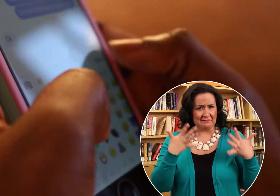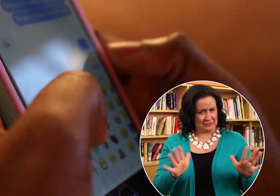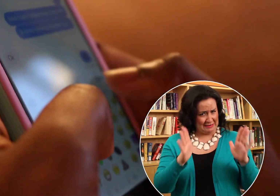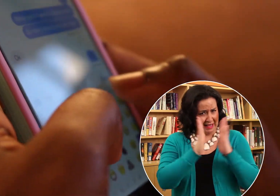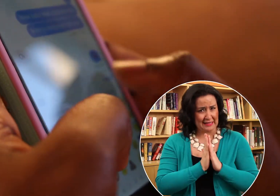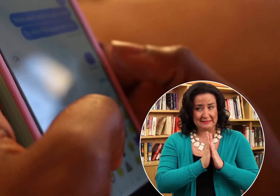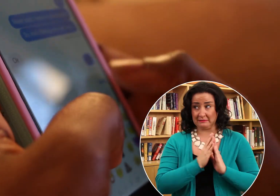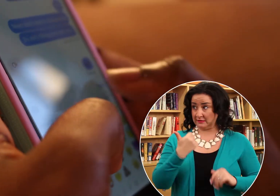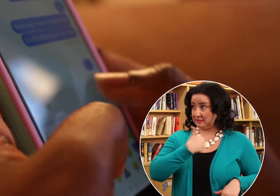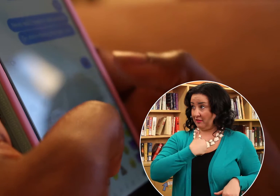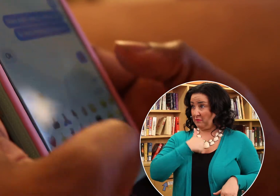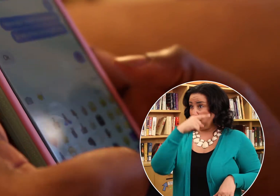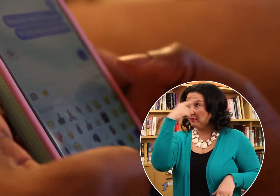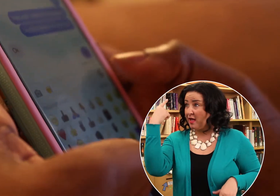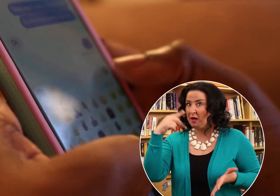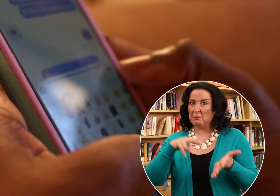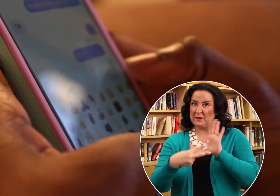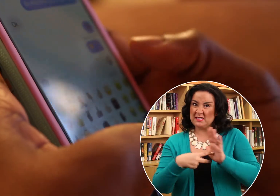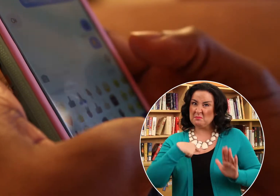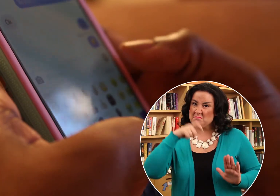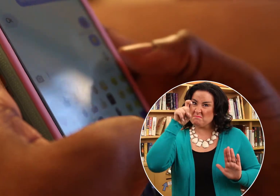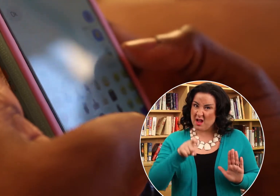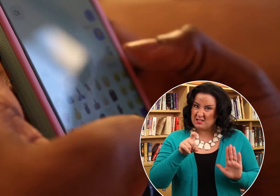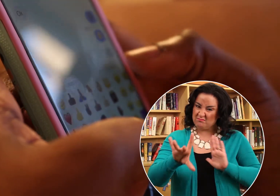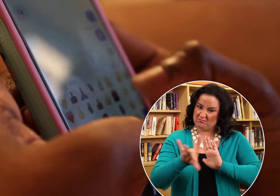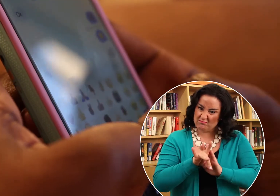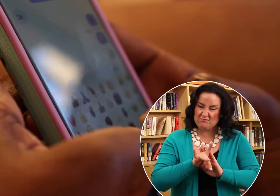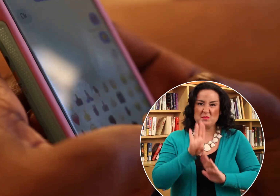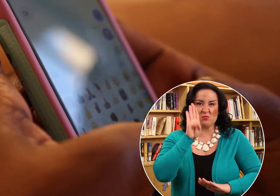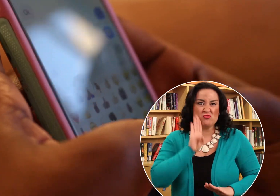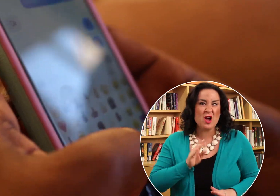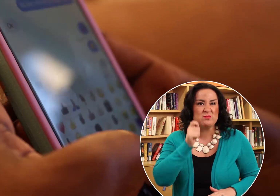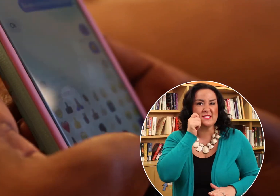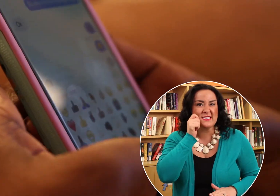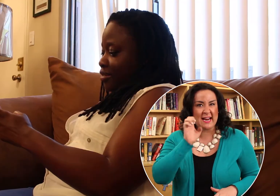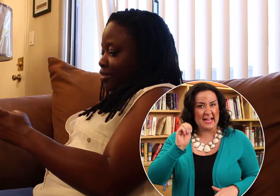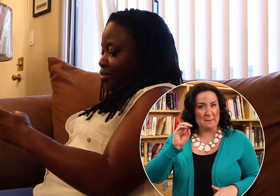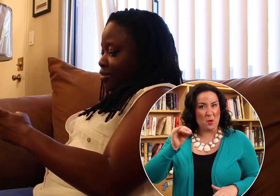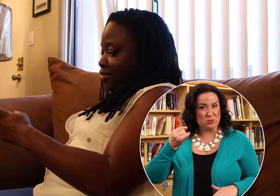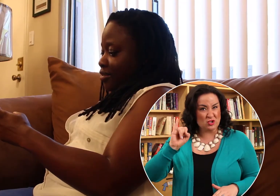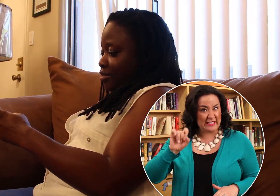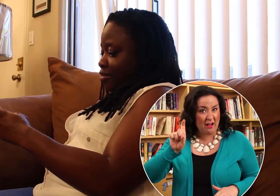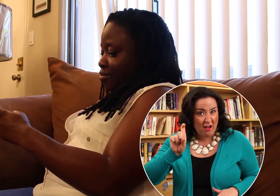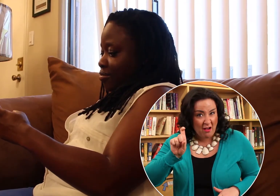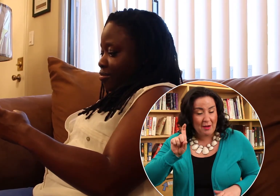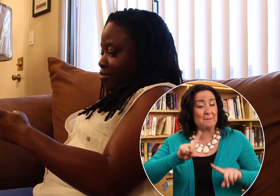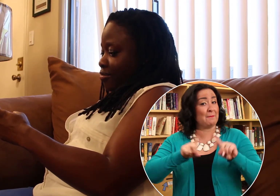They’ve asked the questions, “If I’m black, do I have to use only the brown-skinned emojis?”